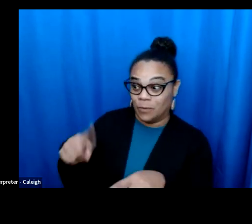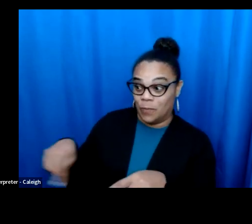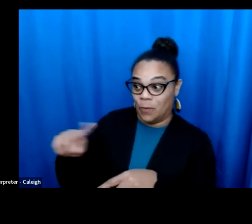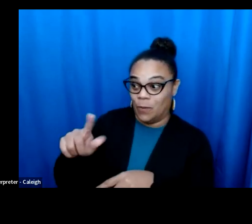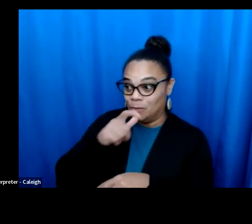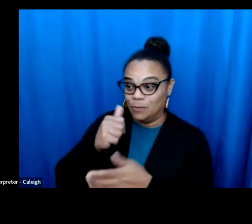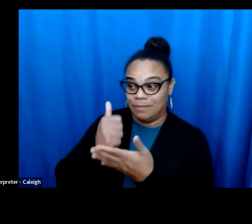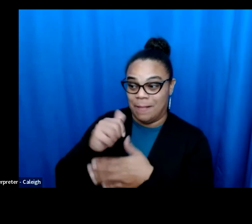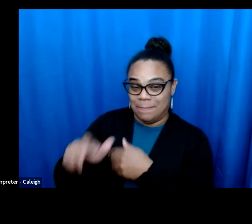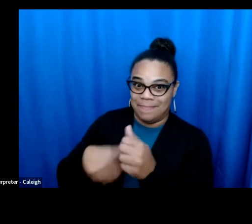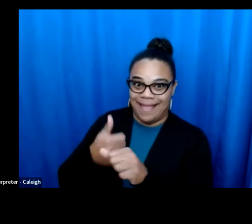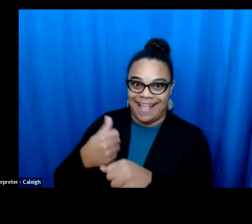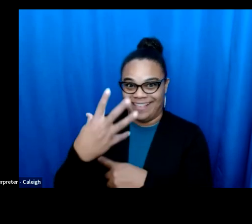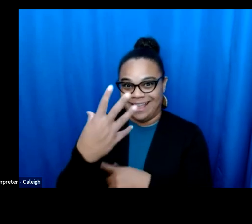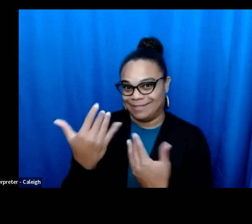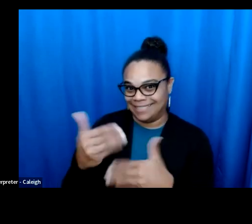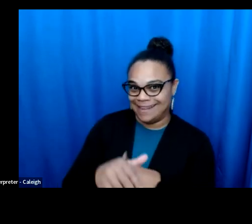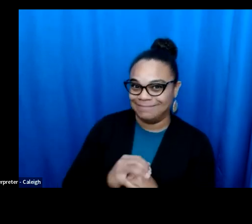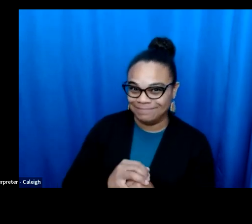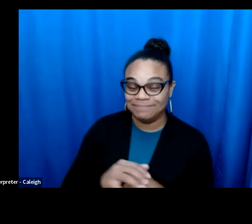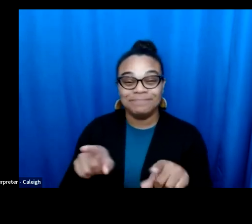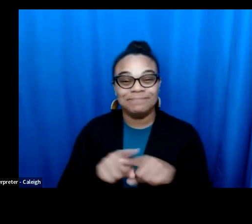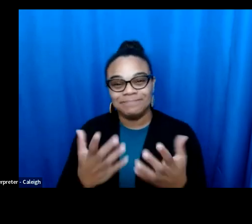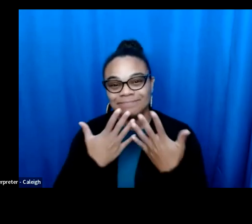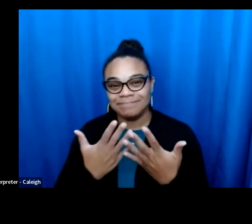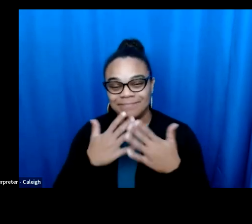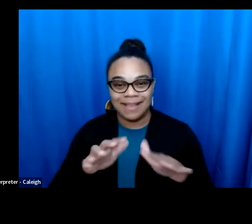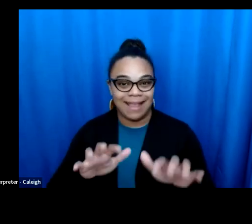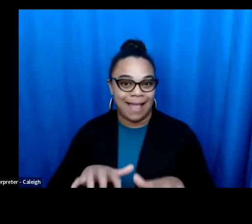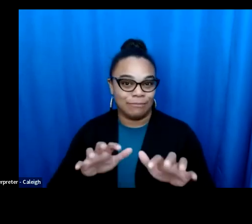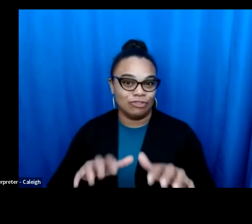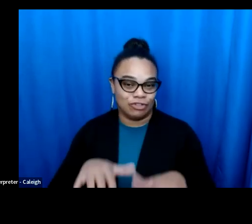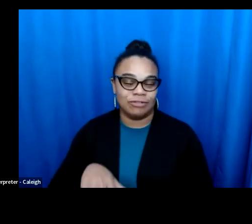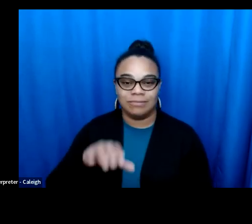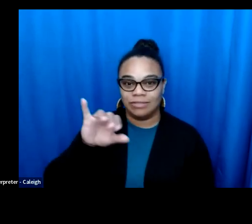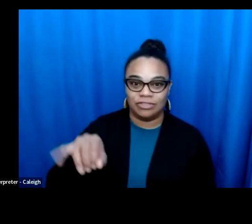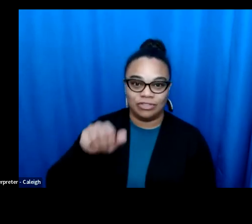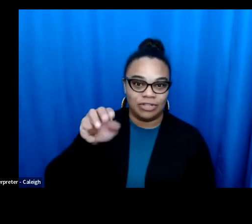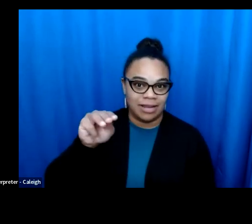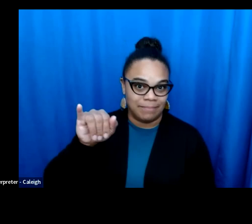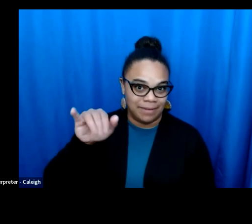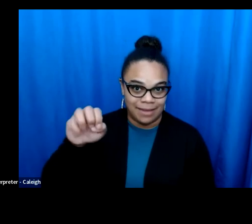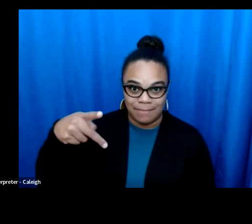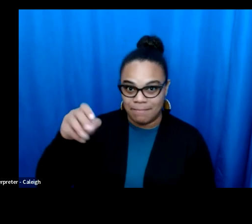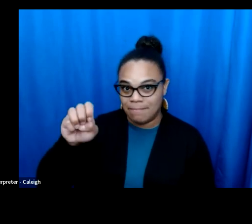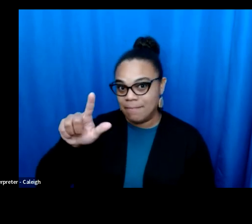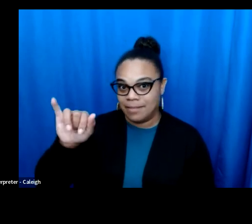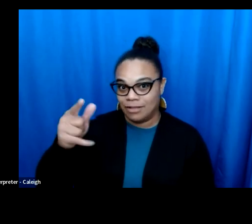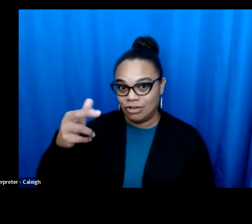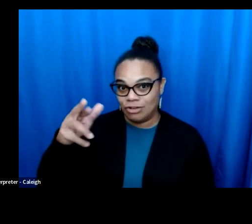I would also like to thank all of my teammates who participated tonight as well as others who work for the camera support tonight. well as others who worked behind the camera to support tonight's event.